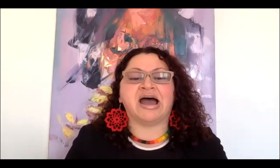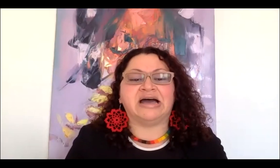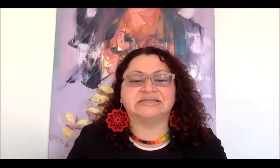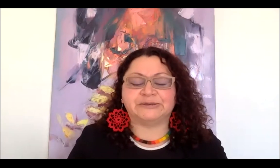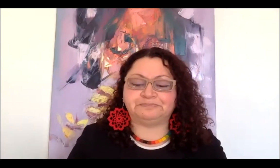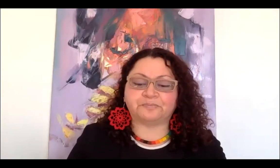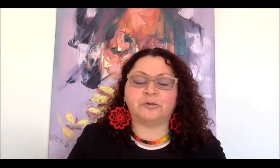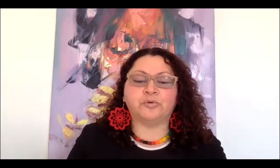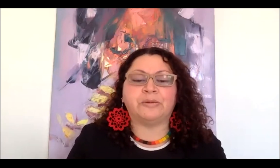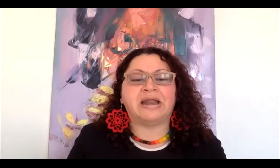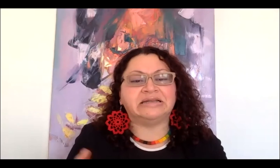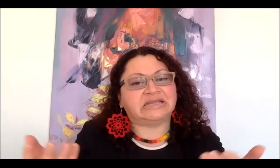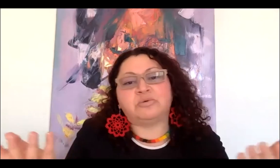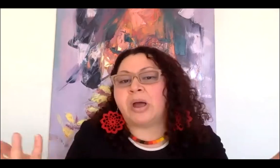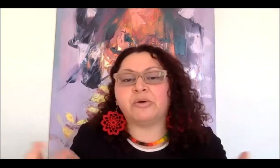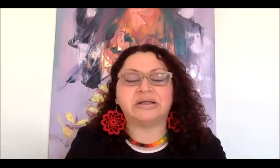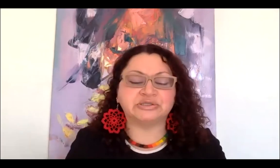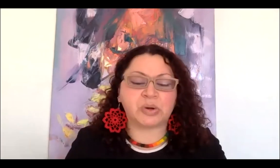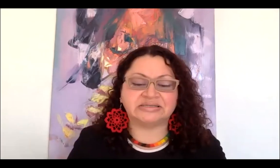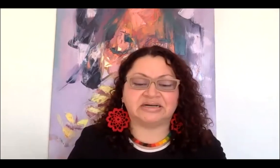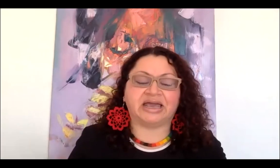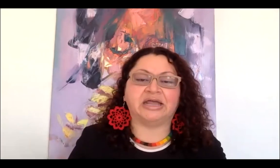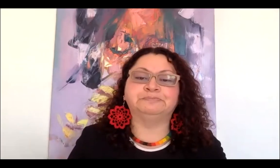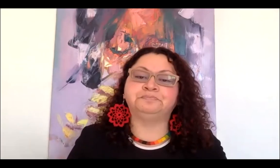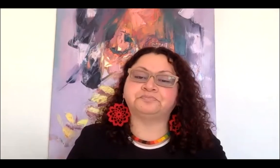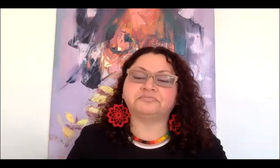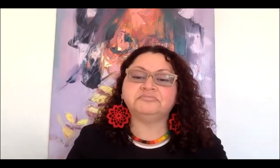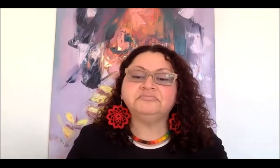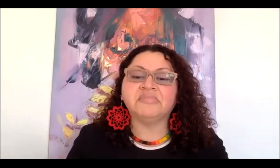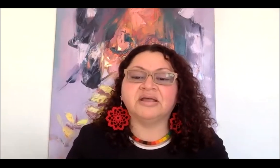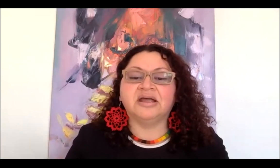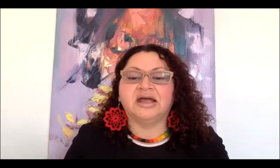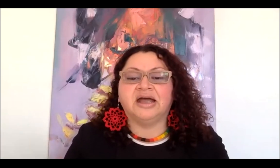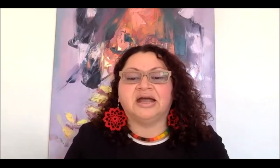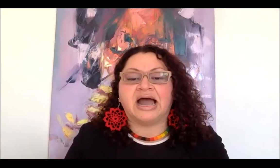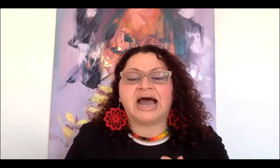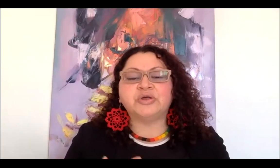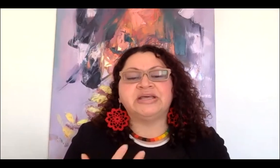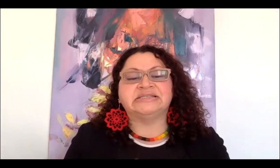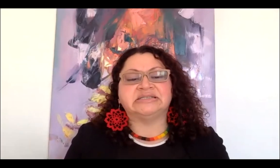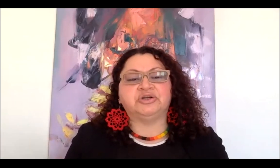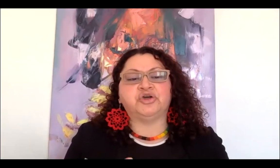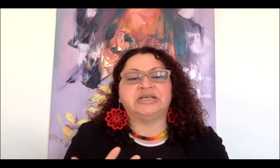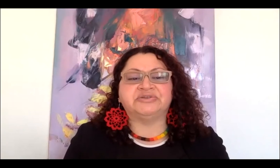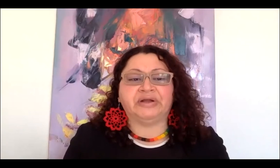ask to the panelists, whoever wants to answer again, how these, you know these